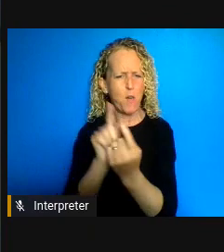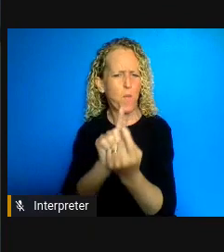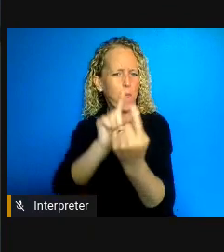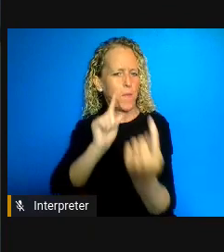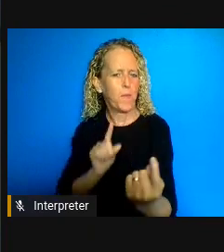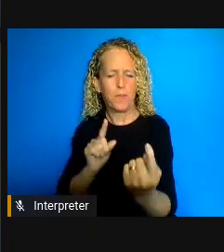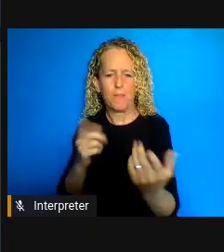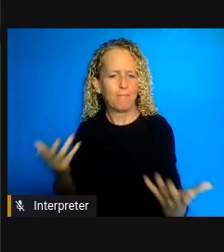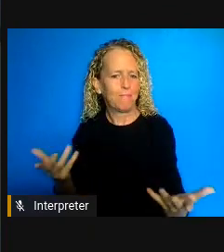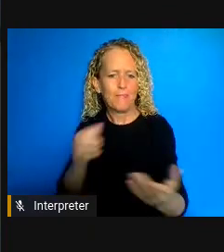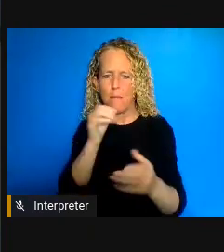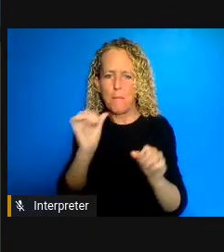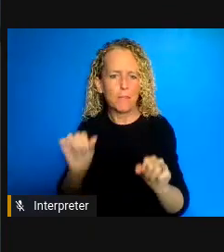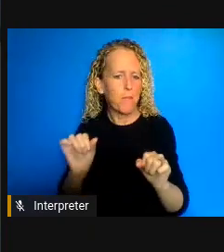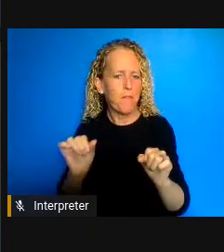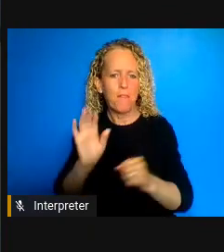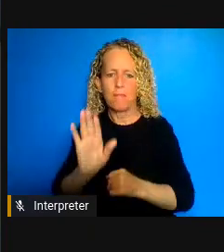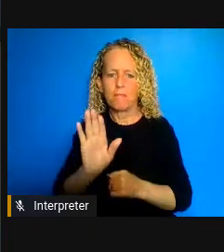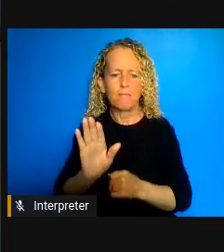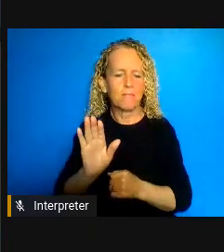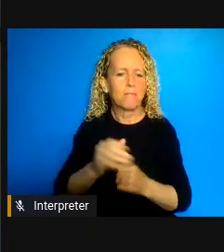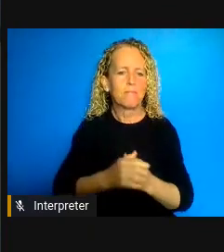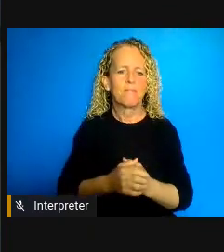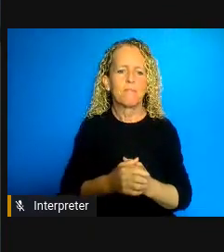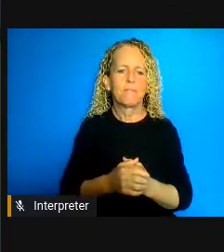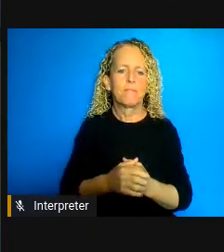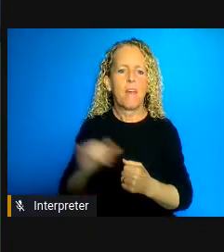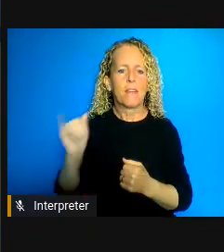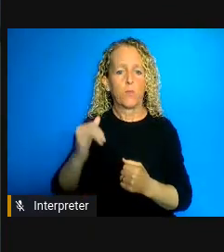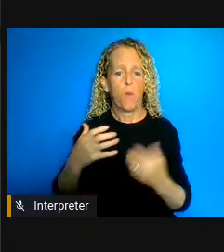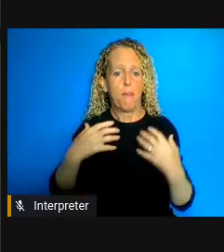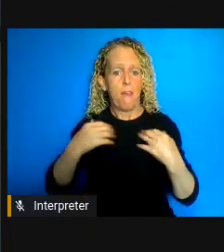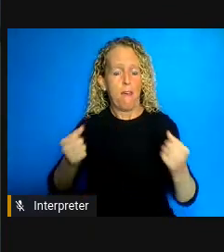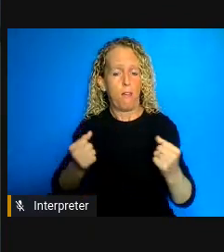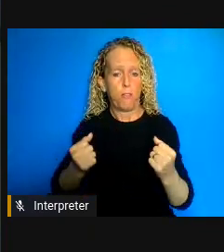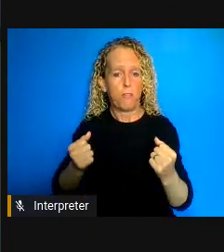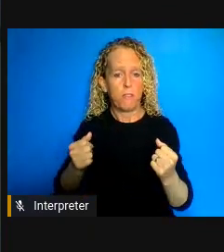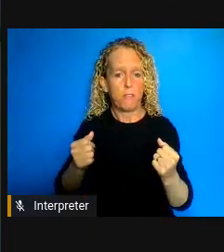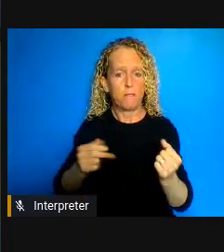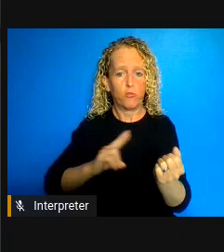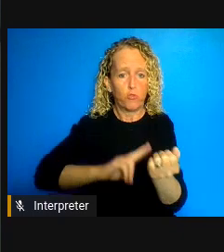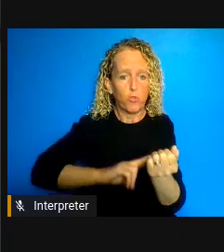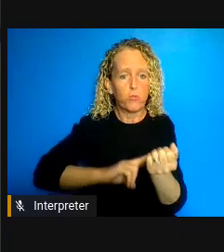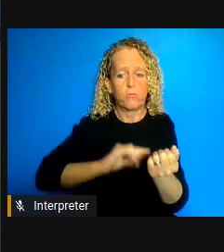significant chronic shortage of health personnel and the main response to the